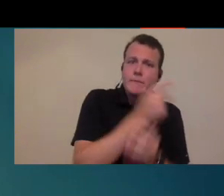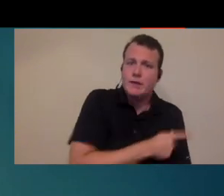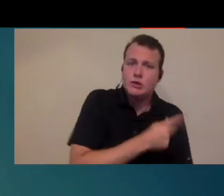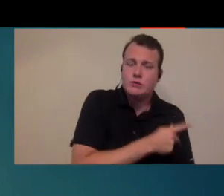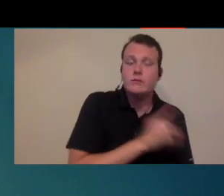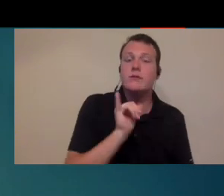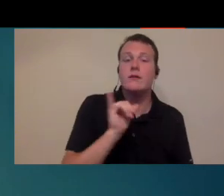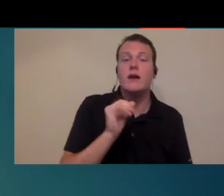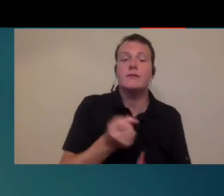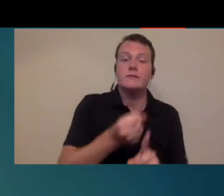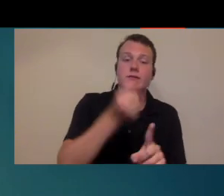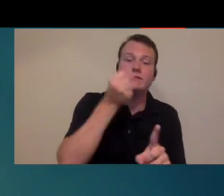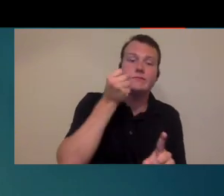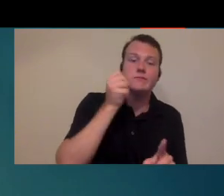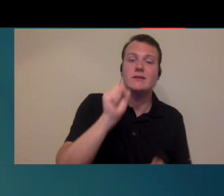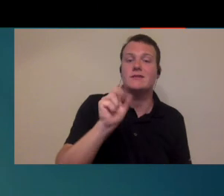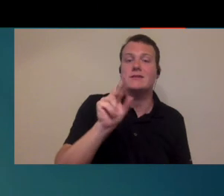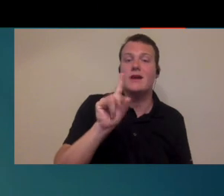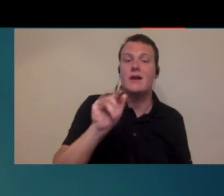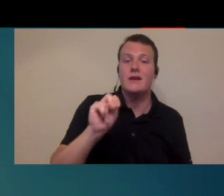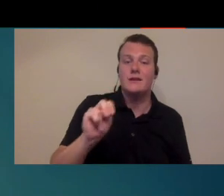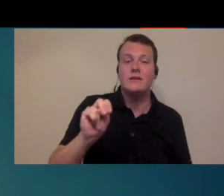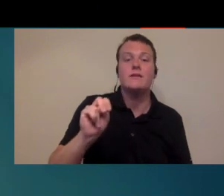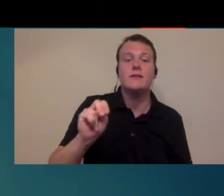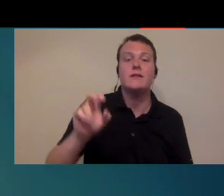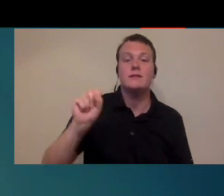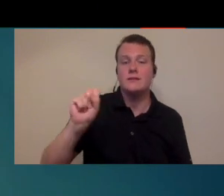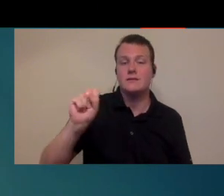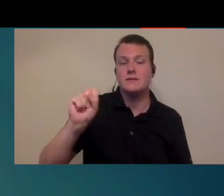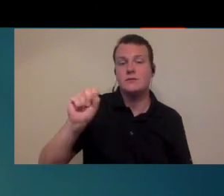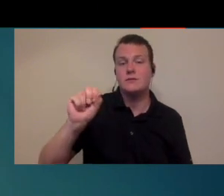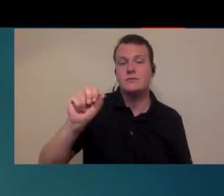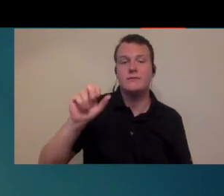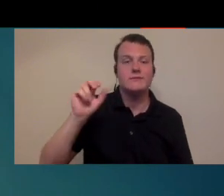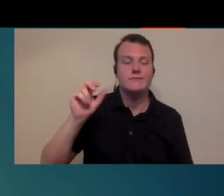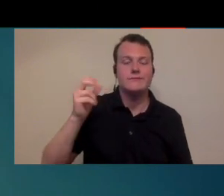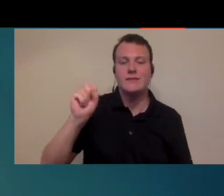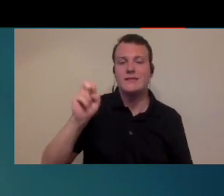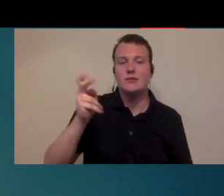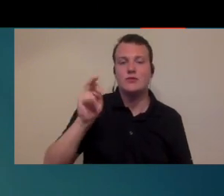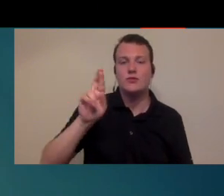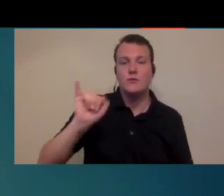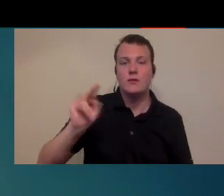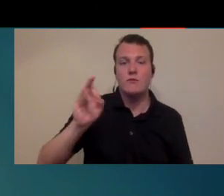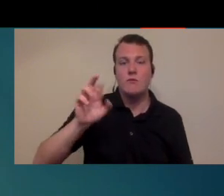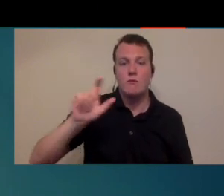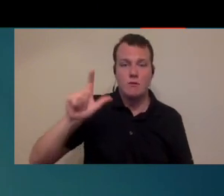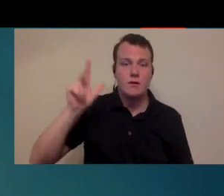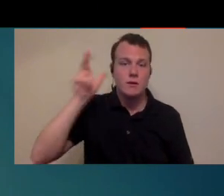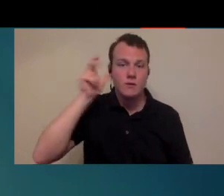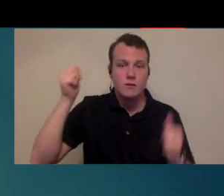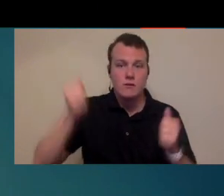ones you know like sudden onset hearing loss whether it's a sensorineural loss that needs a steroid injection or whether it's a conductive loss that's